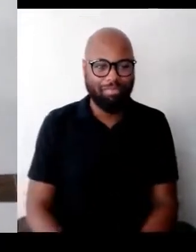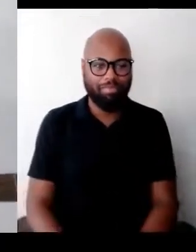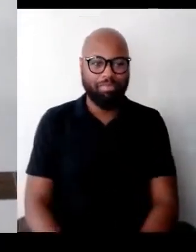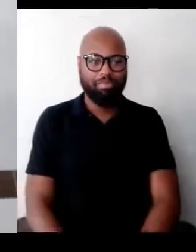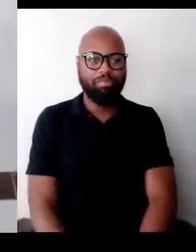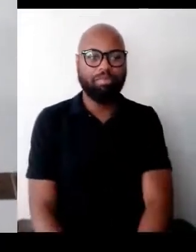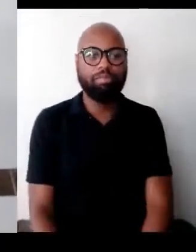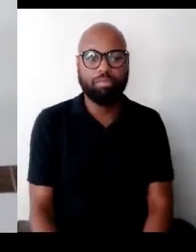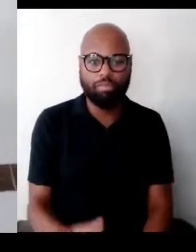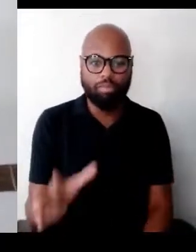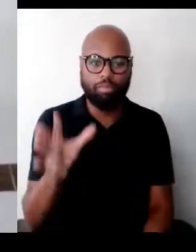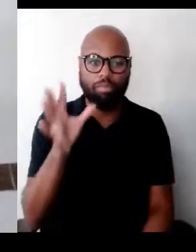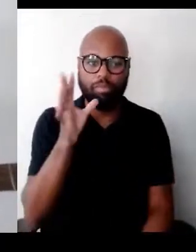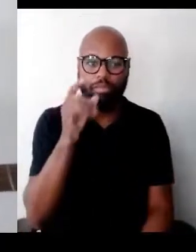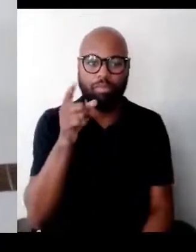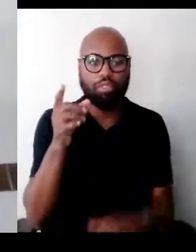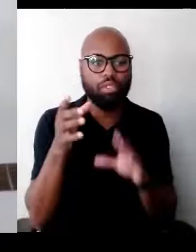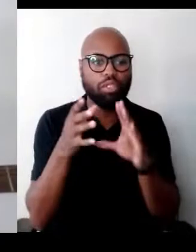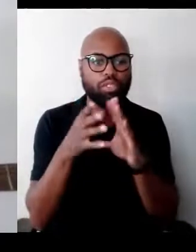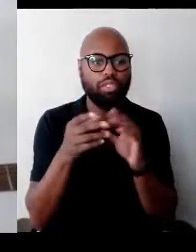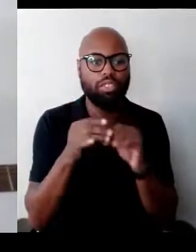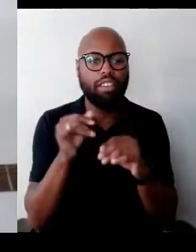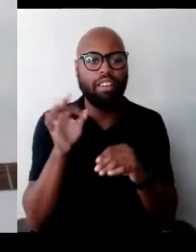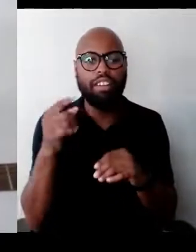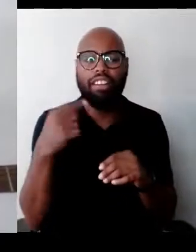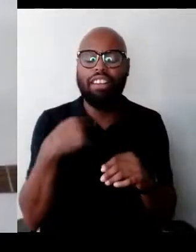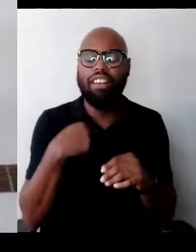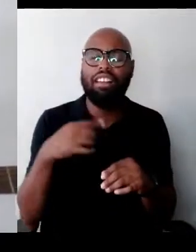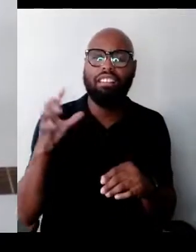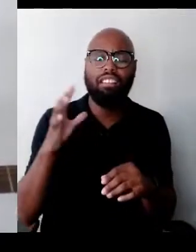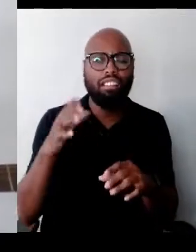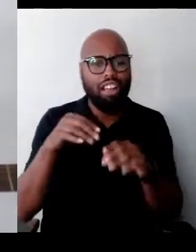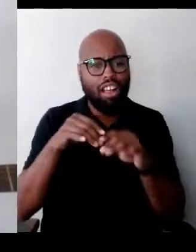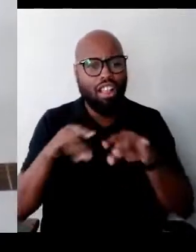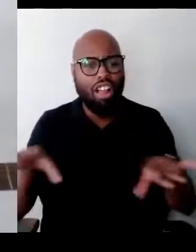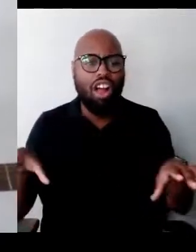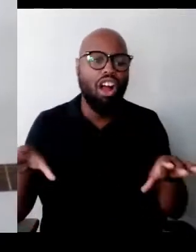Mama you said if I ever got lost in a crowd